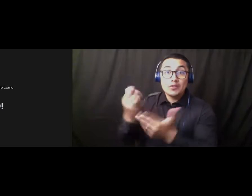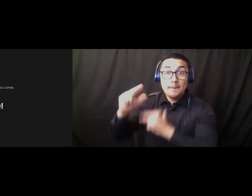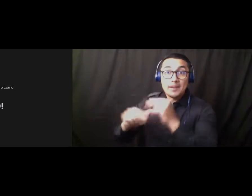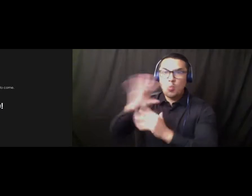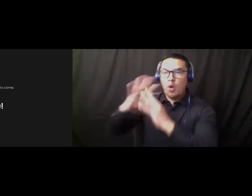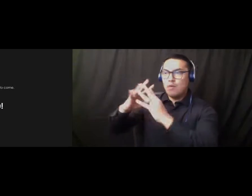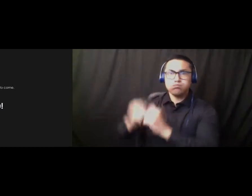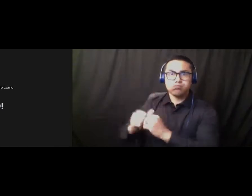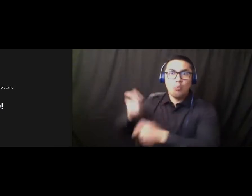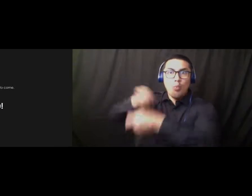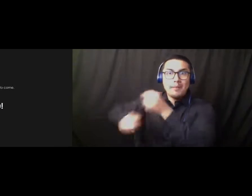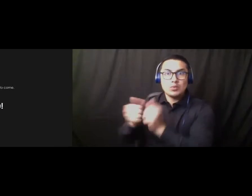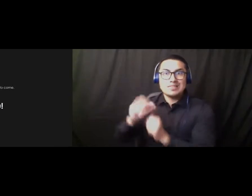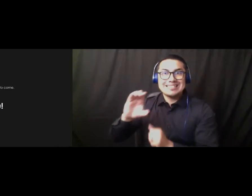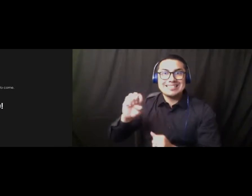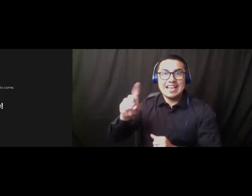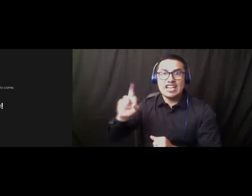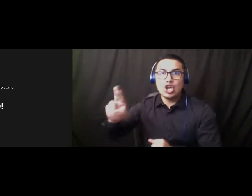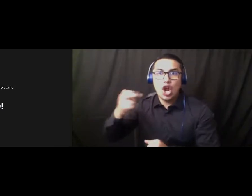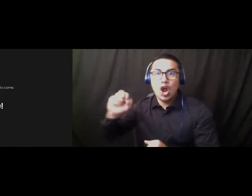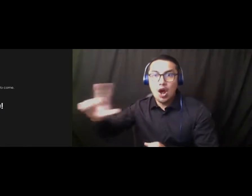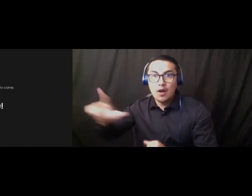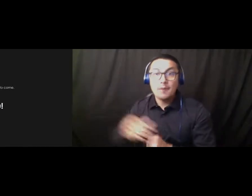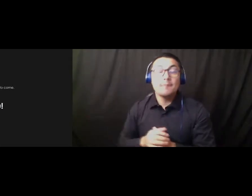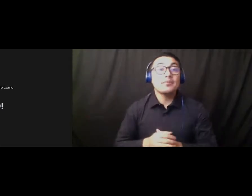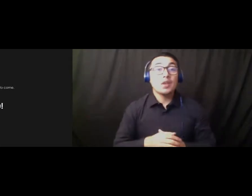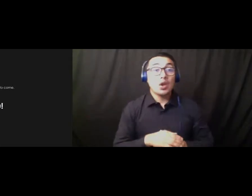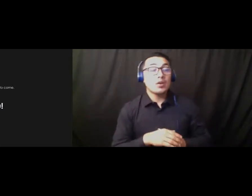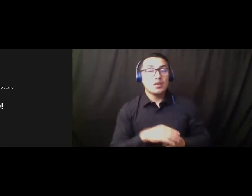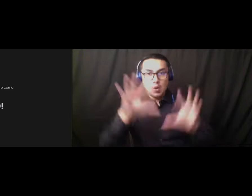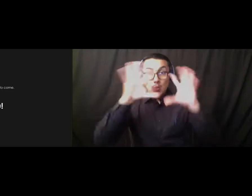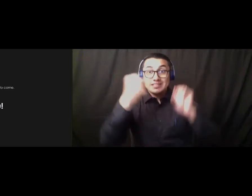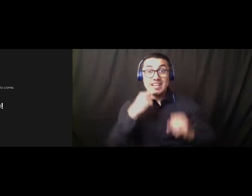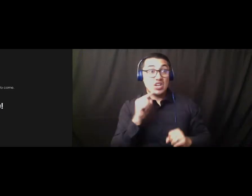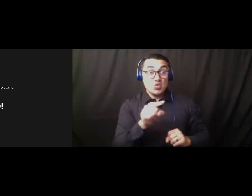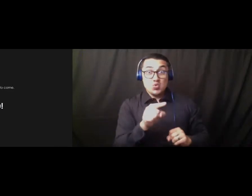Cedar Hall is going to go where you are right now. Yeah right here. Right here.